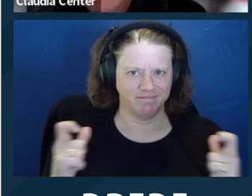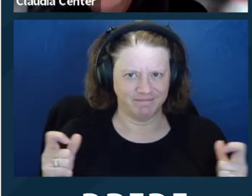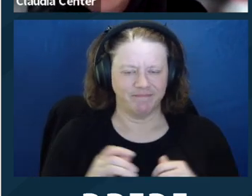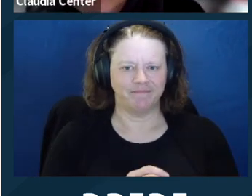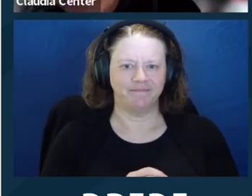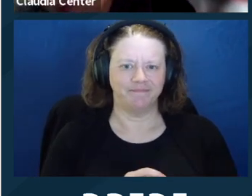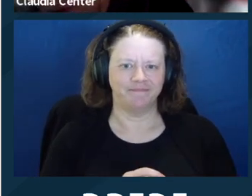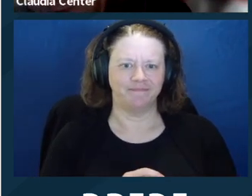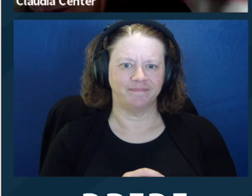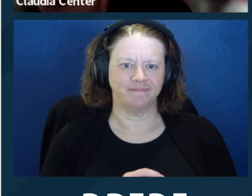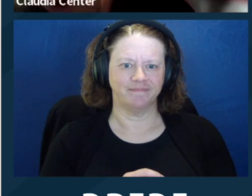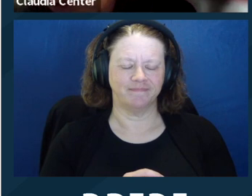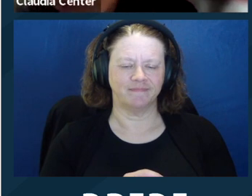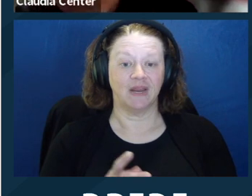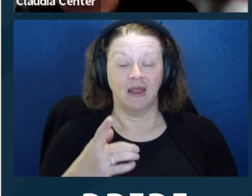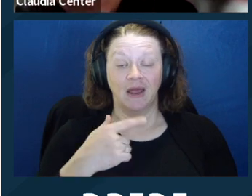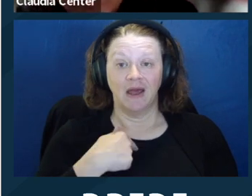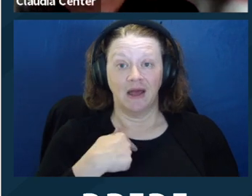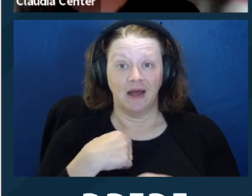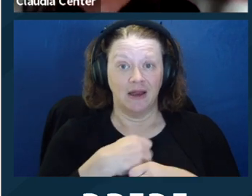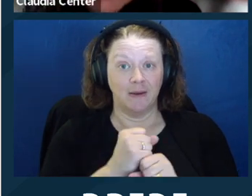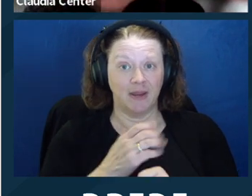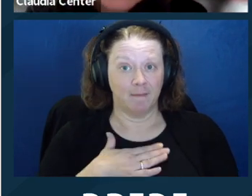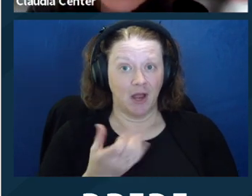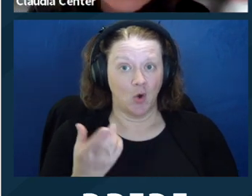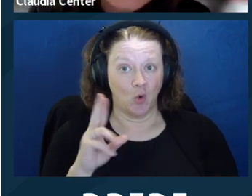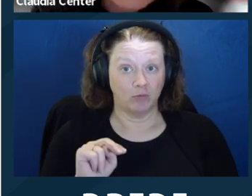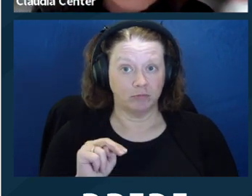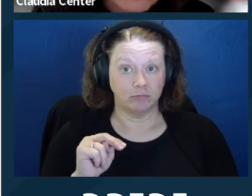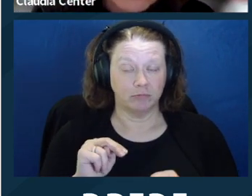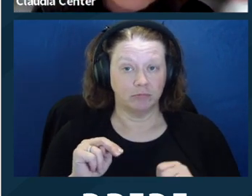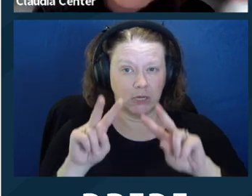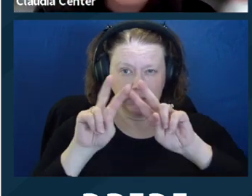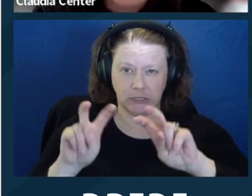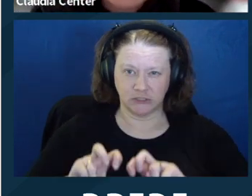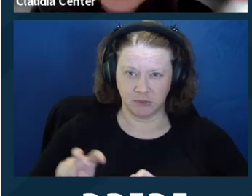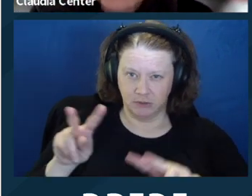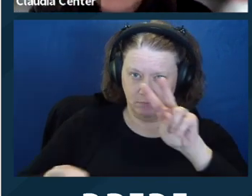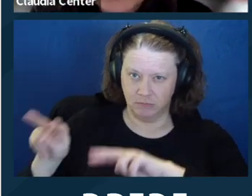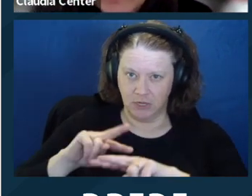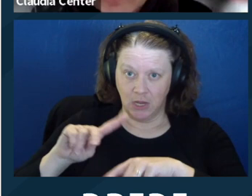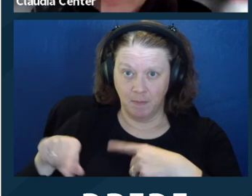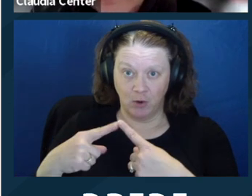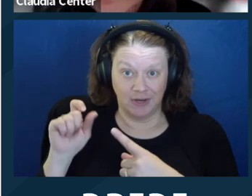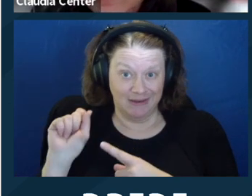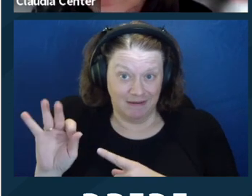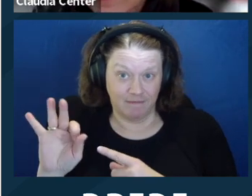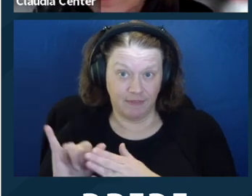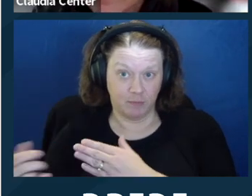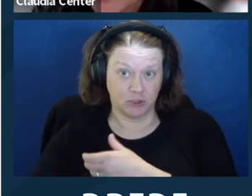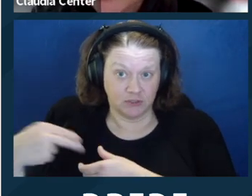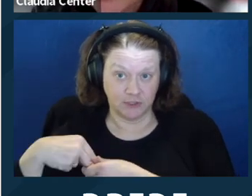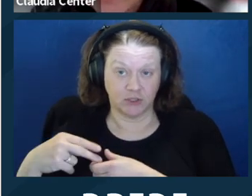participation of the supporter is necessary or would advance the interests of the client